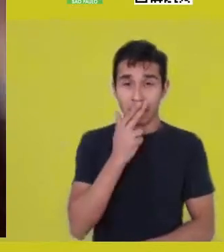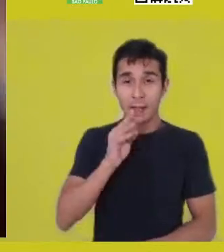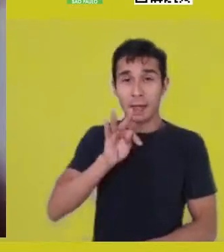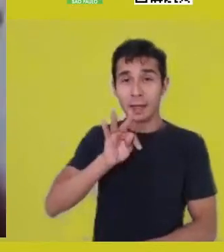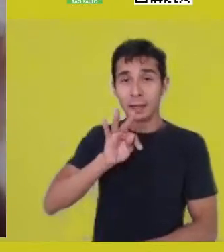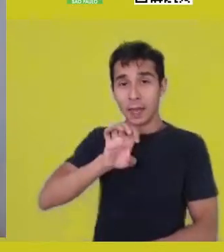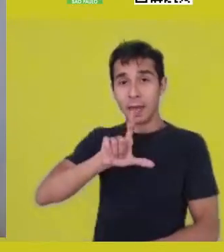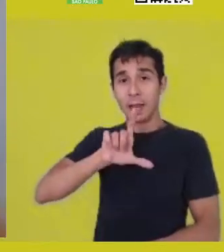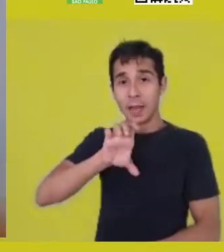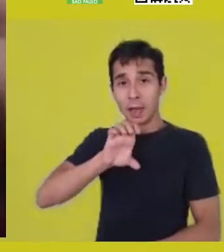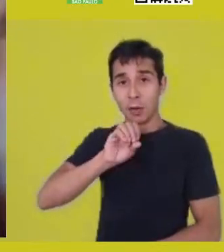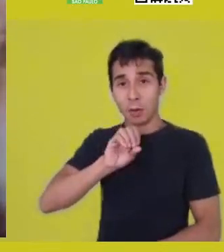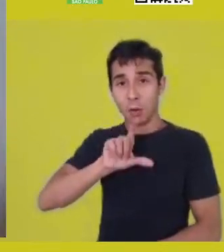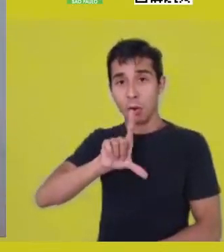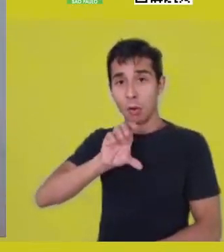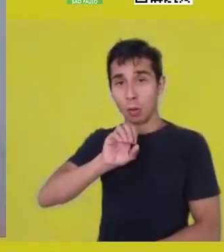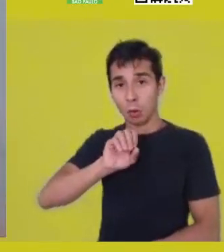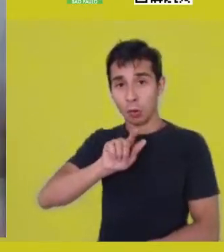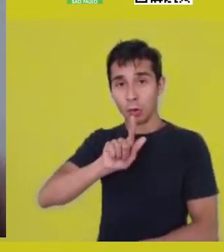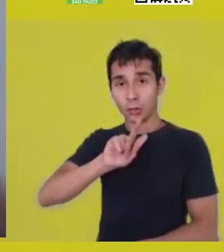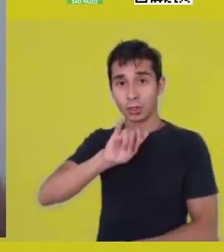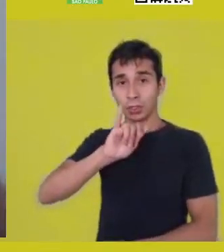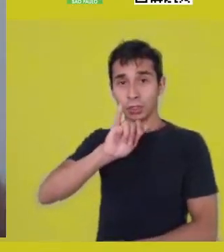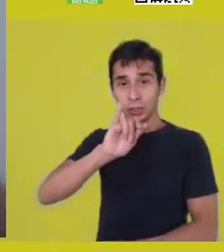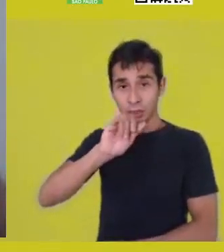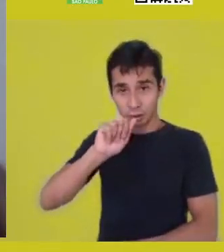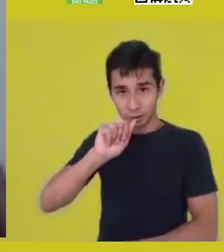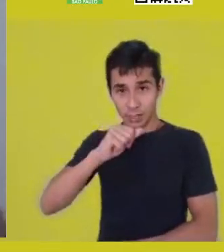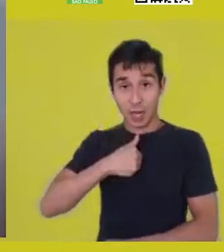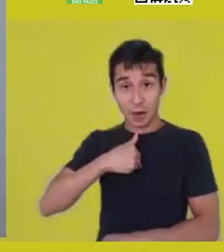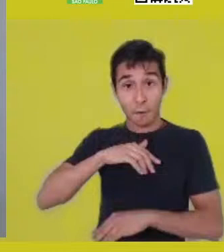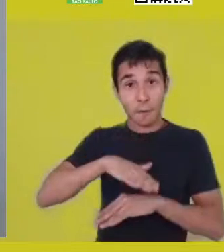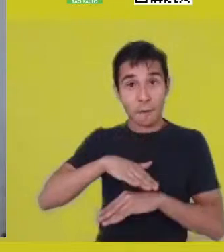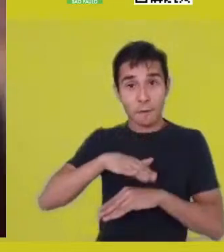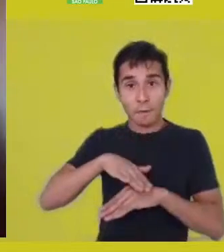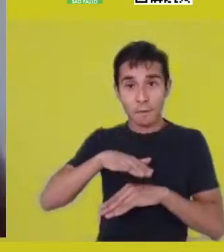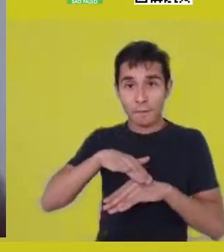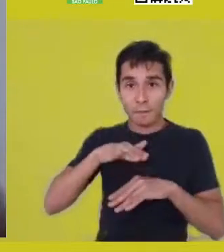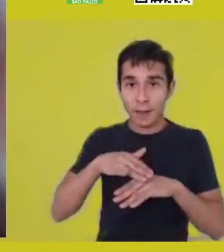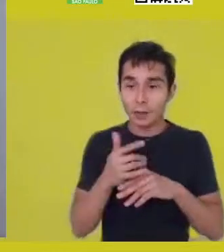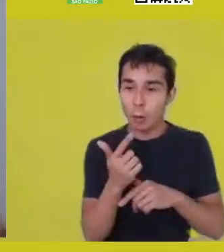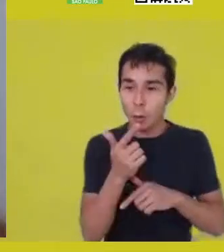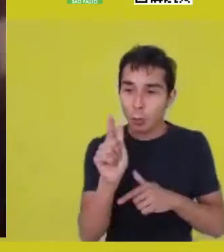of those events and entities, a τέλος, an end